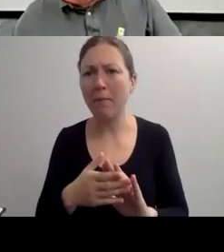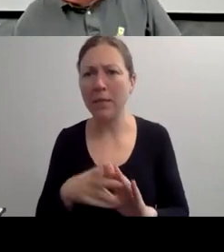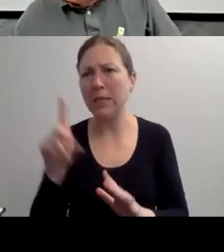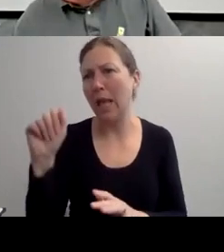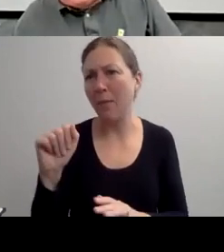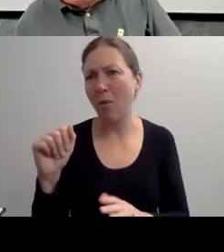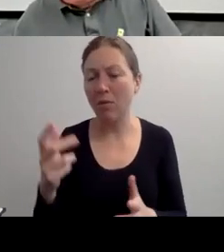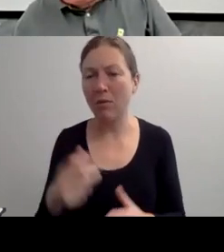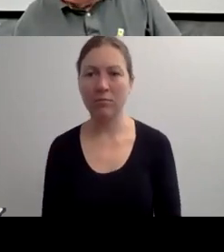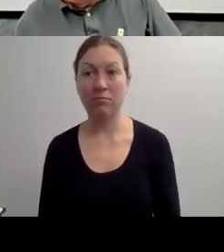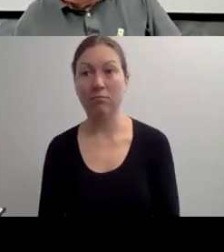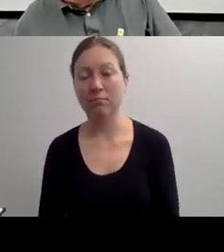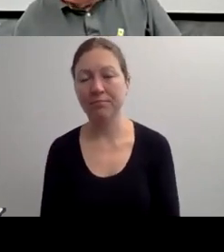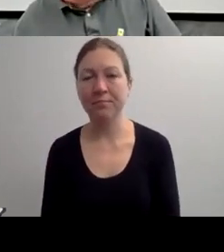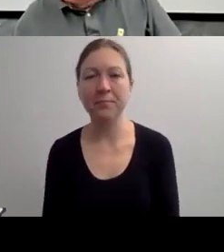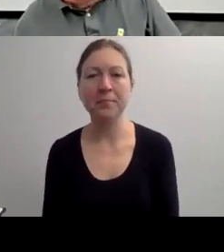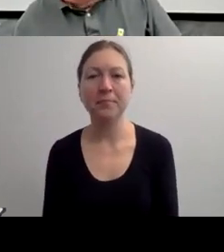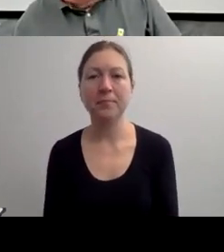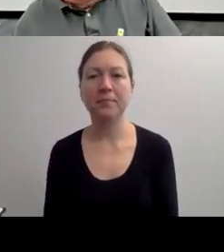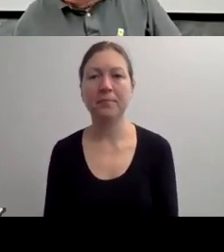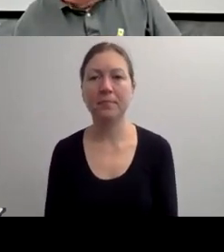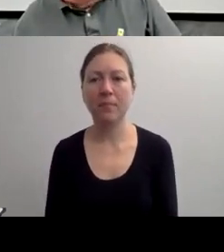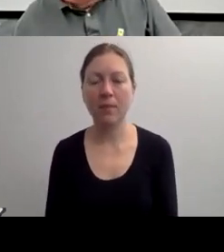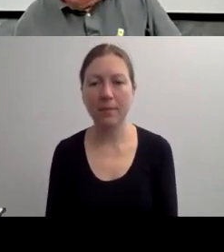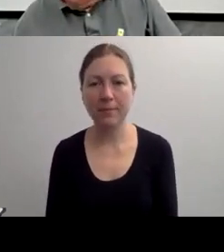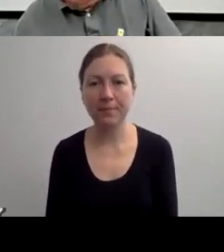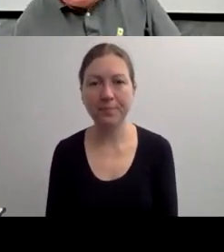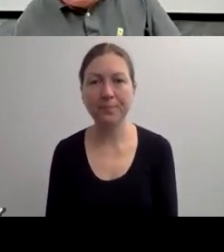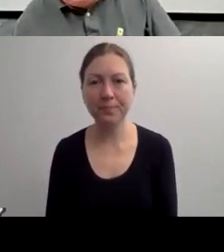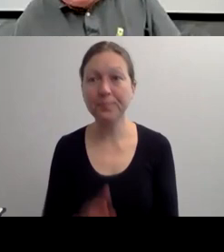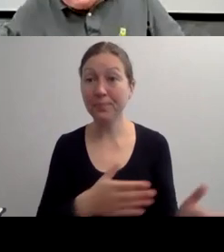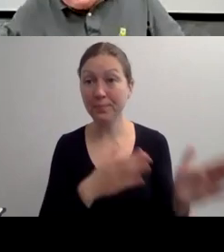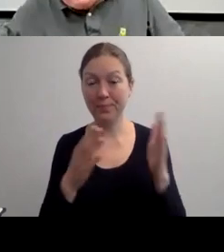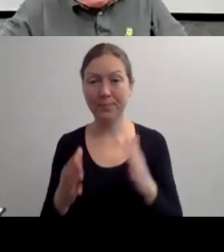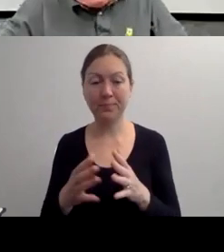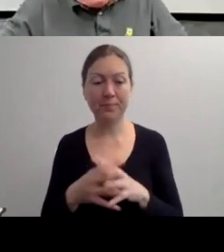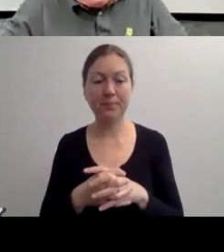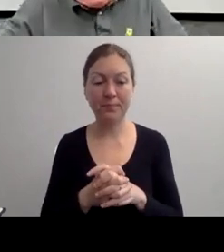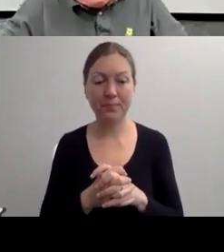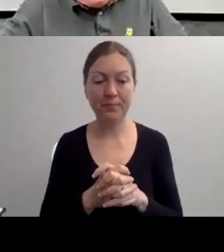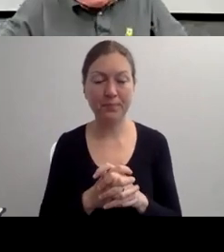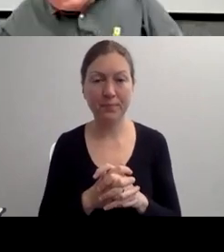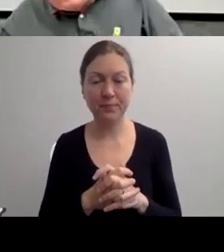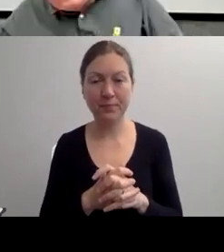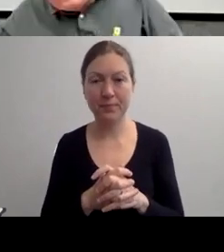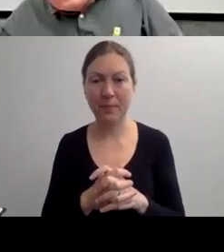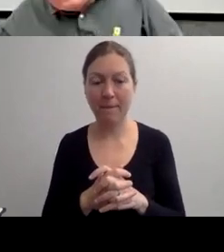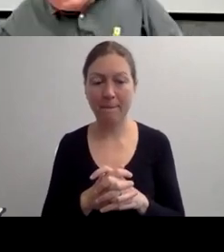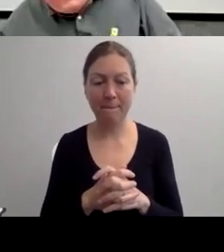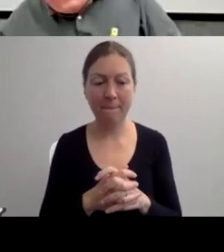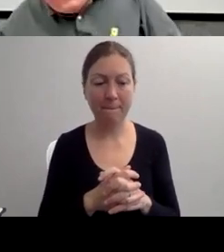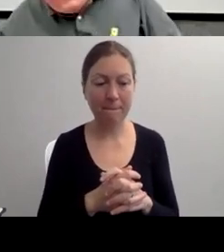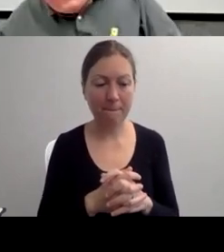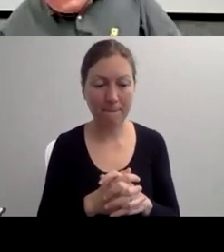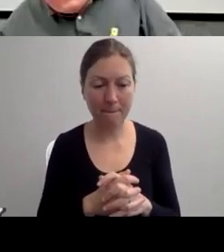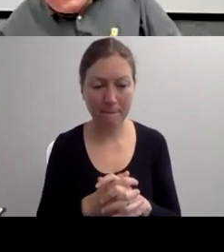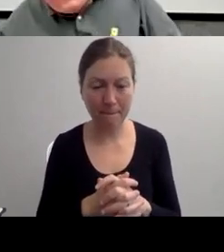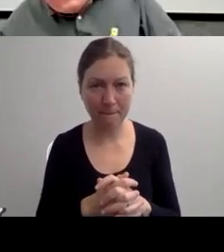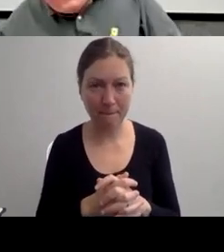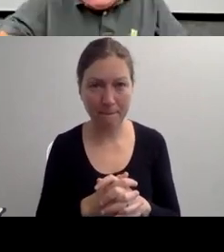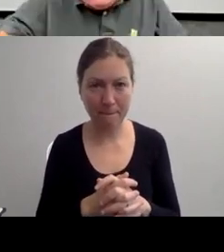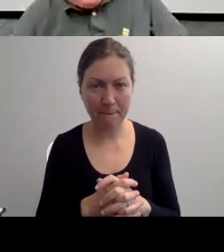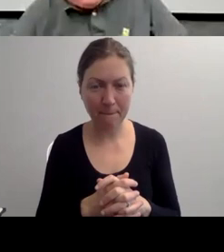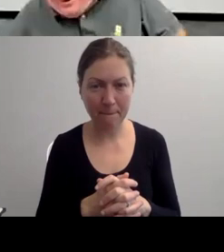BASICALLY THE LIFE BEHIND THAT IS IF YOU'RE DEFORMED IN BODY, YOU'RE ALSO DEFORMED -- DEFORMED